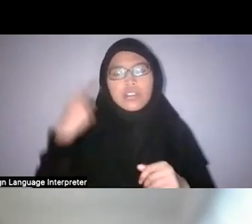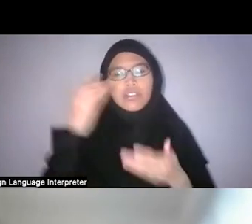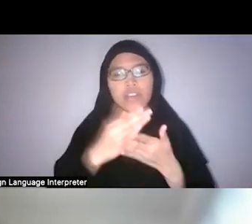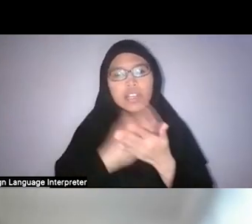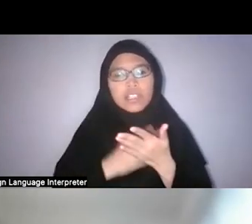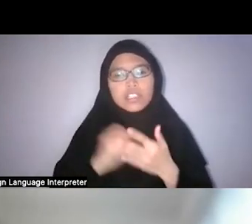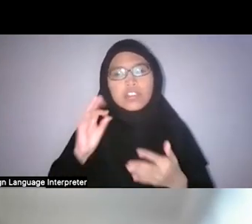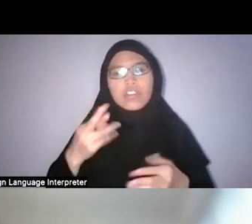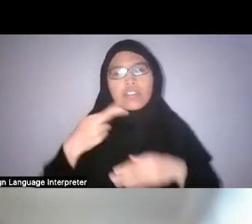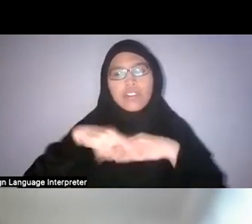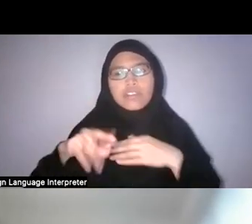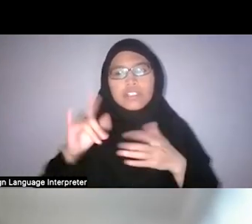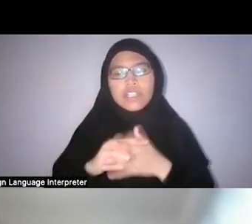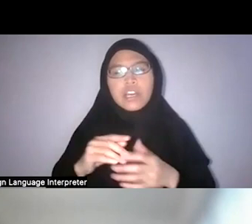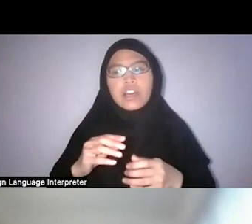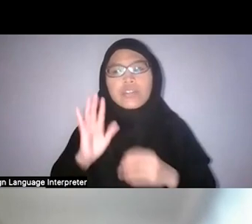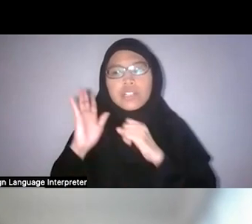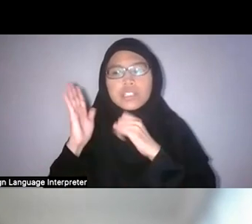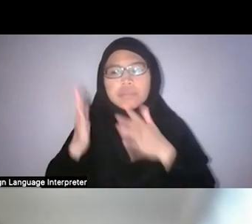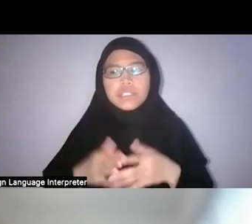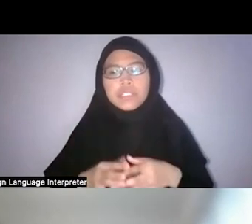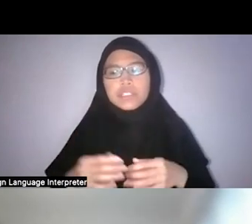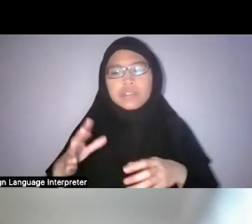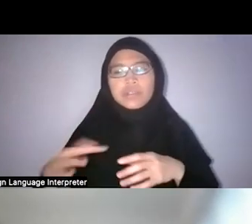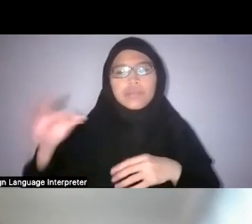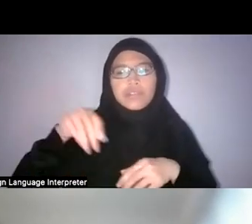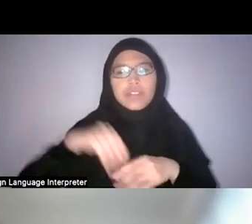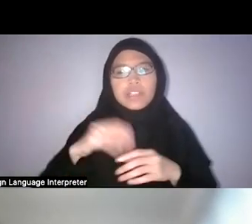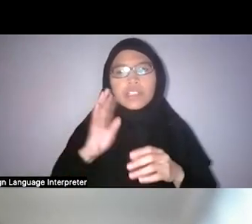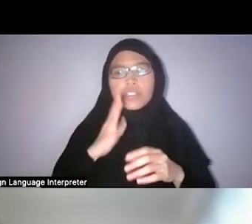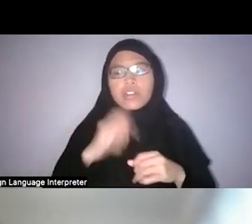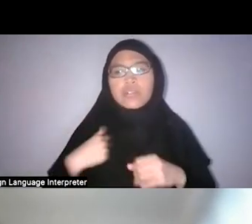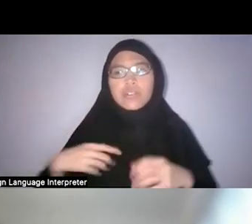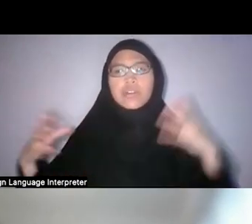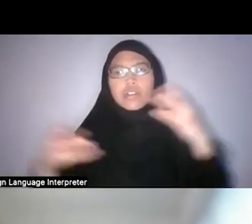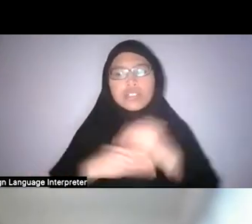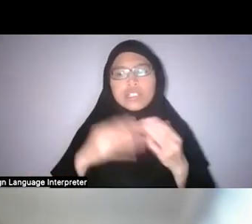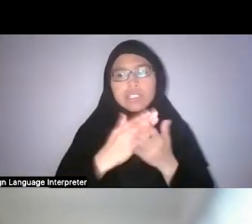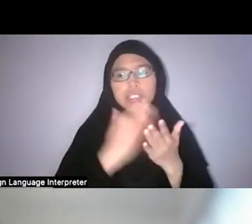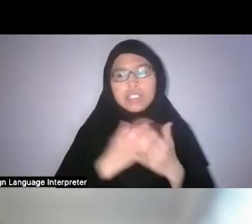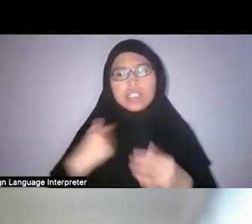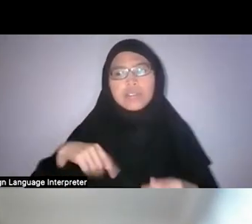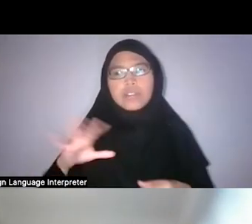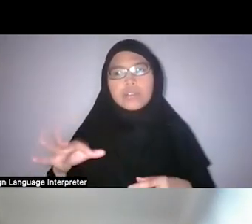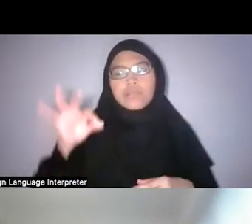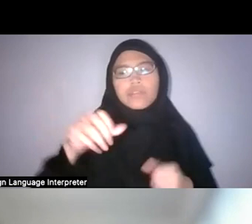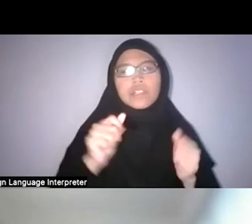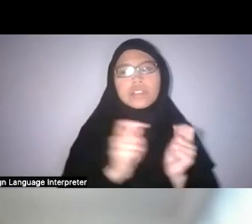that our speakers have so usefully provided during the talk, so we will consolidate the list and provide that with the transcript as well.